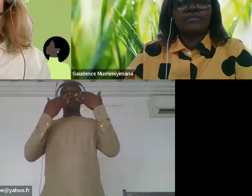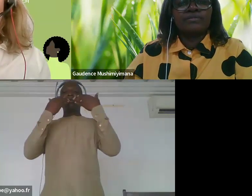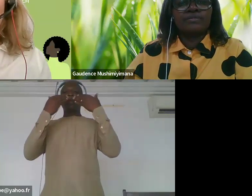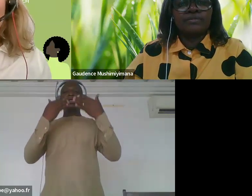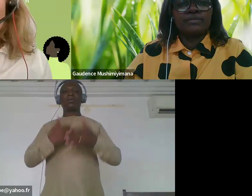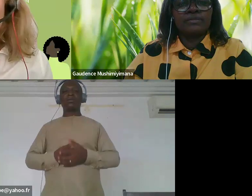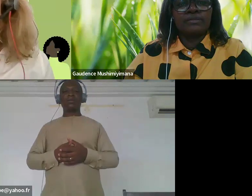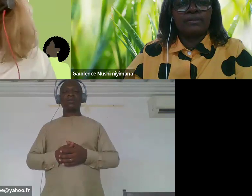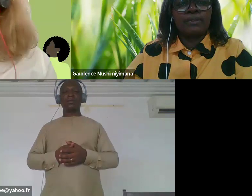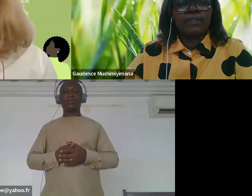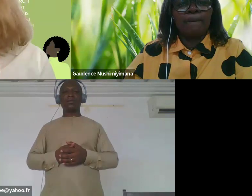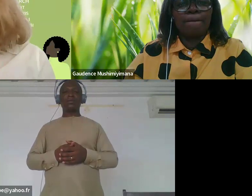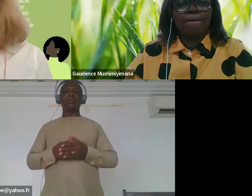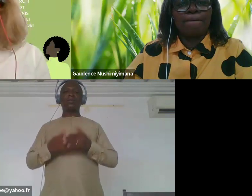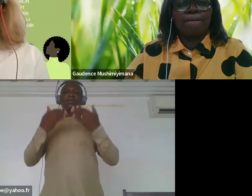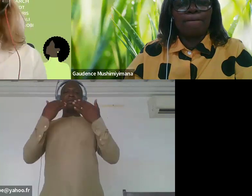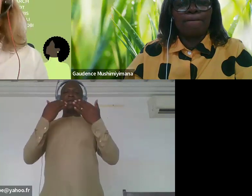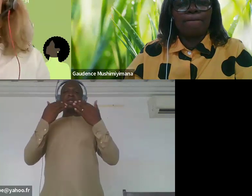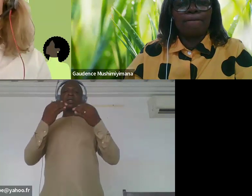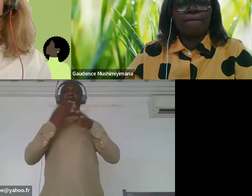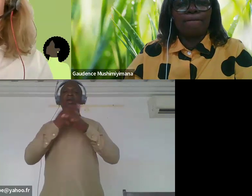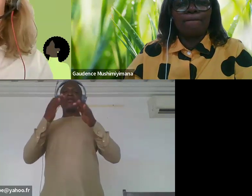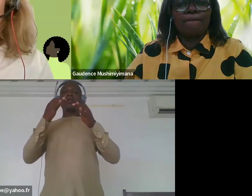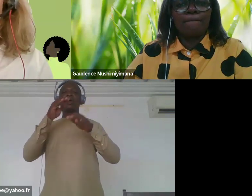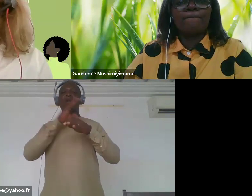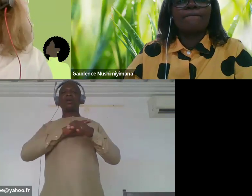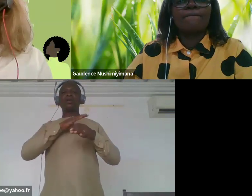you infiniment God